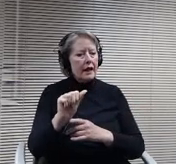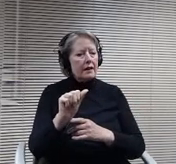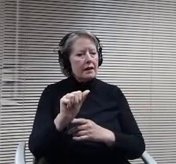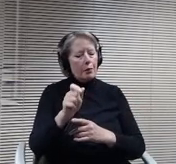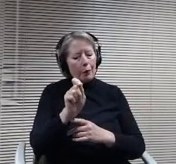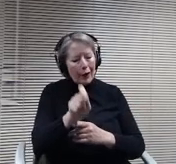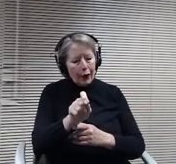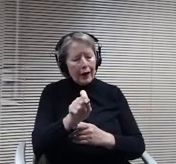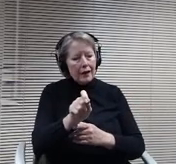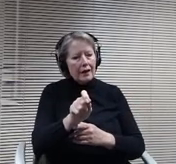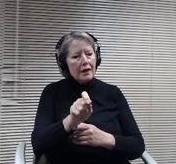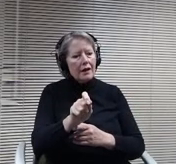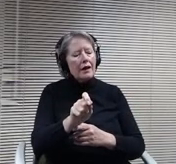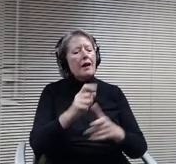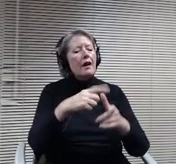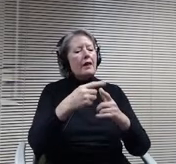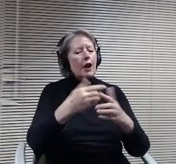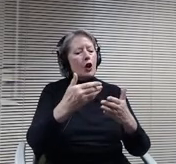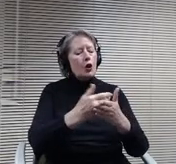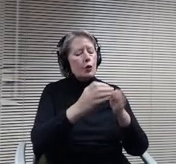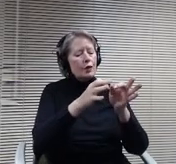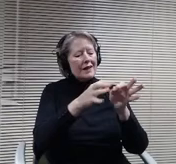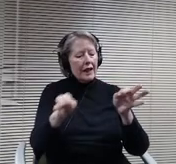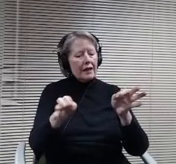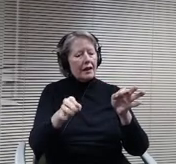sentence that replaces everything after that up to.